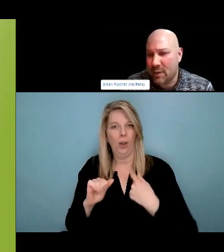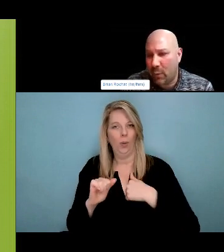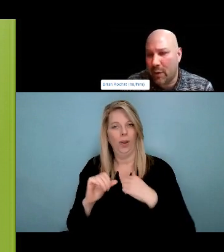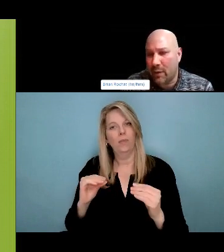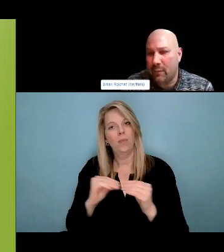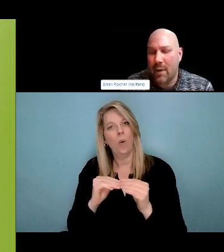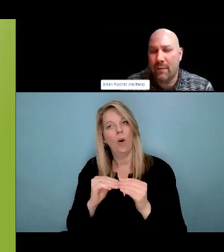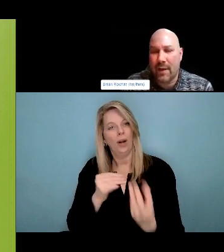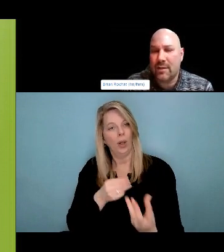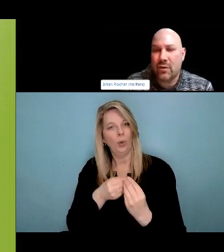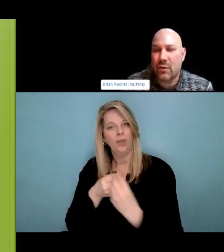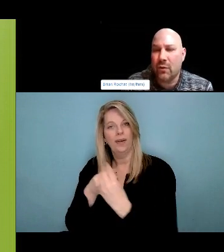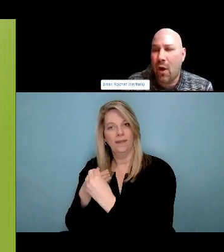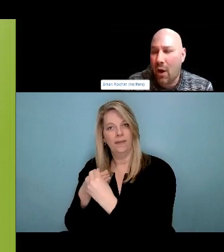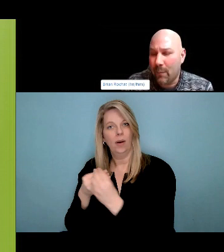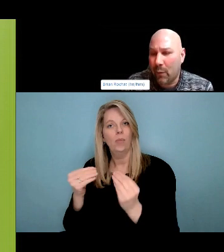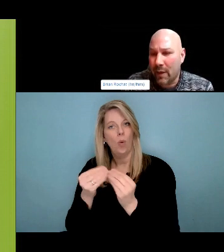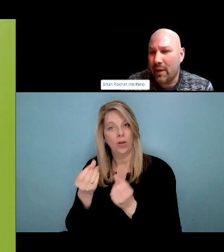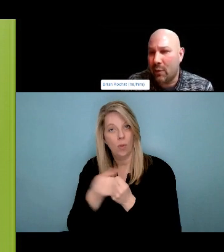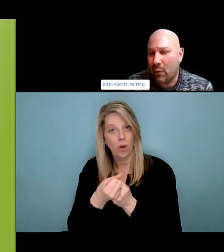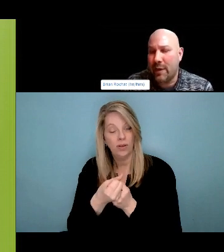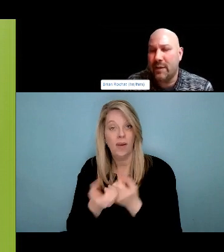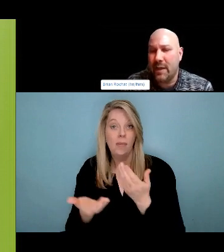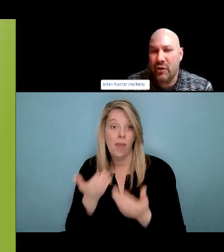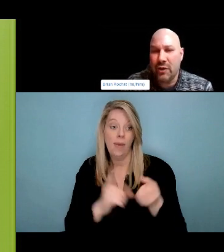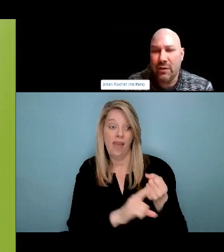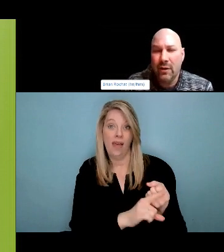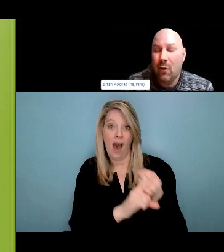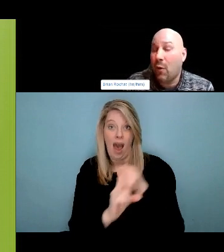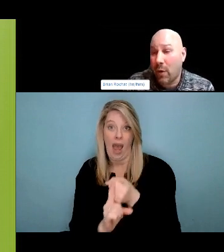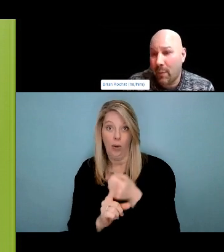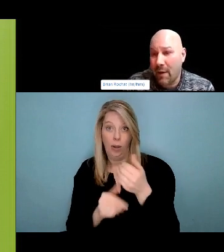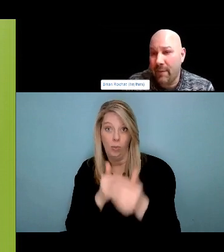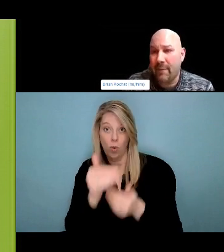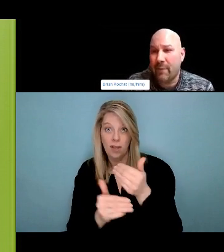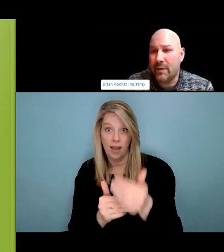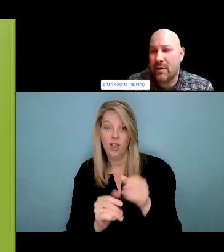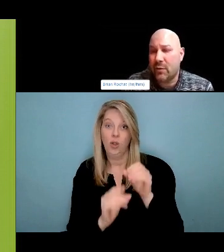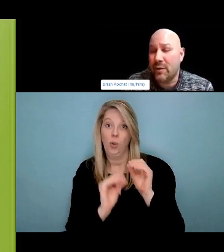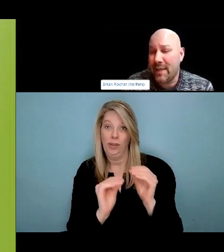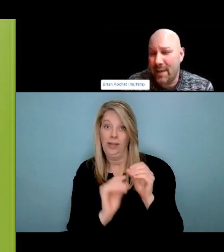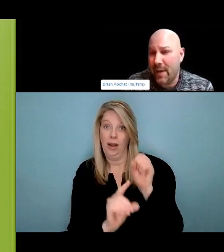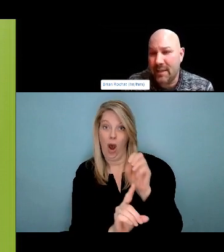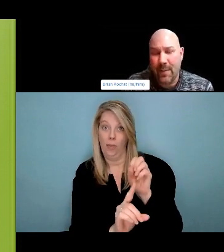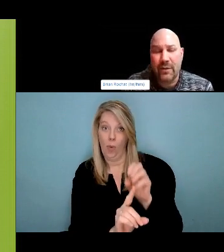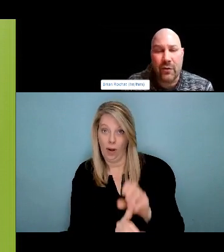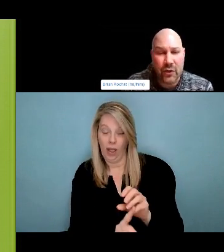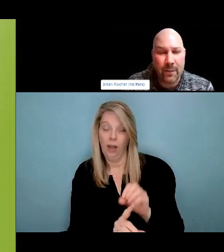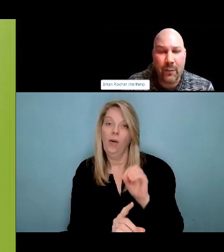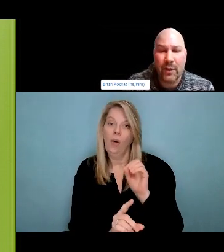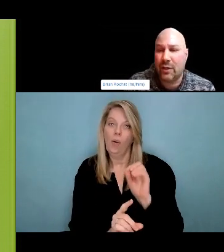because lots of our and going into spaces where people feel, safer because lots of our,